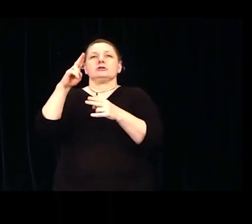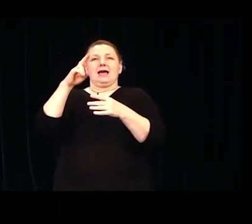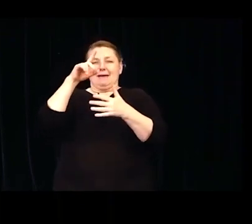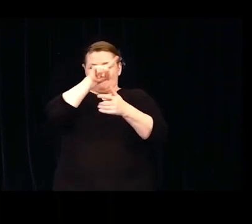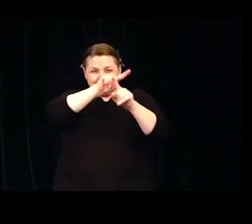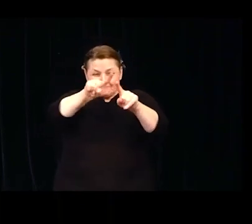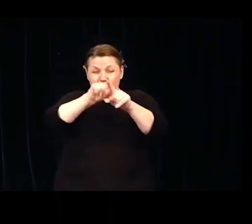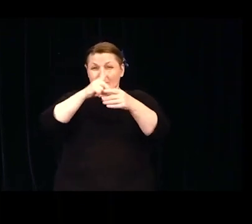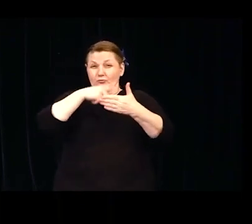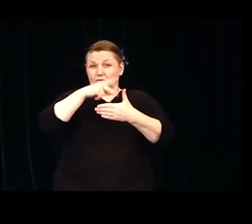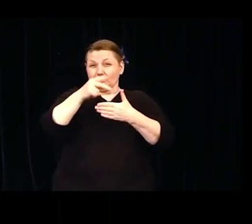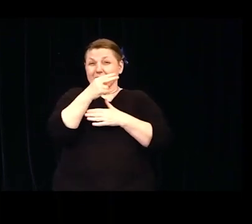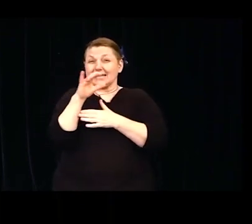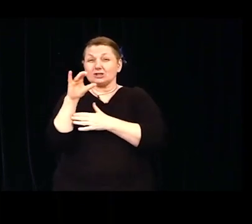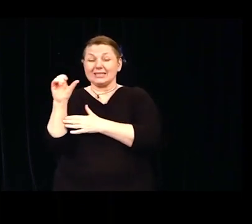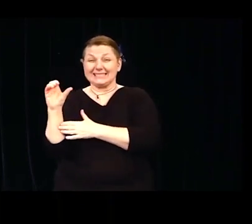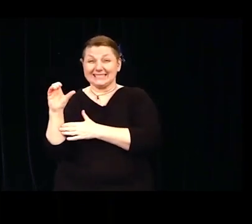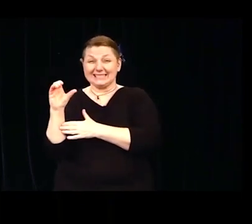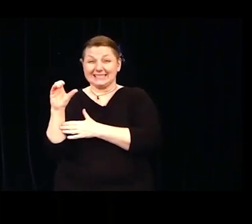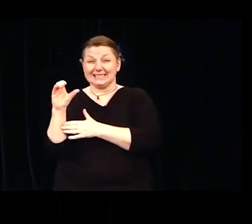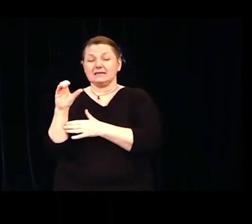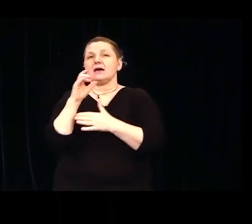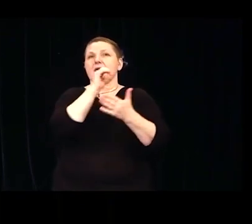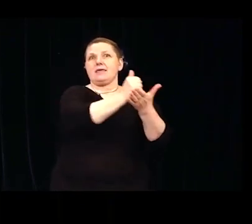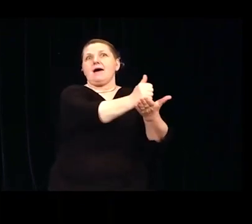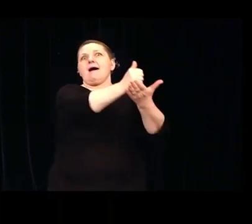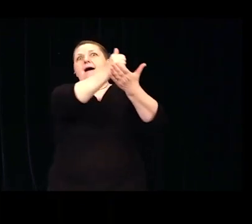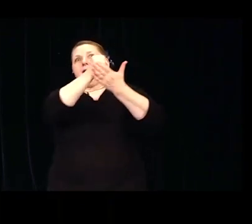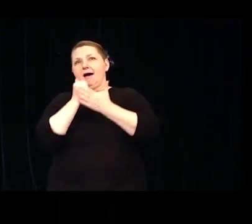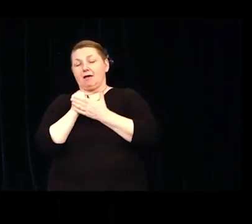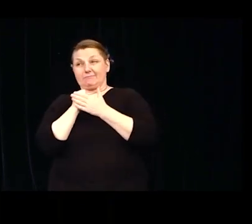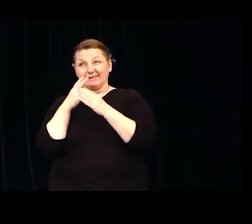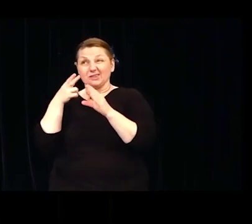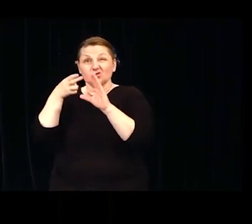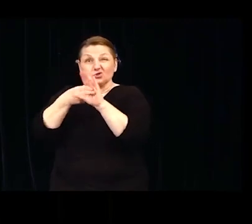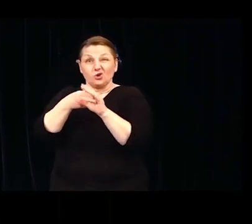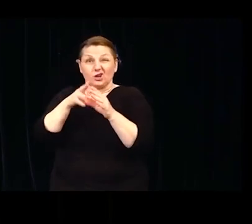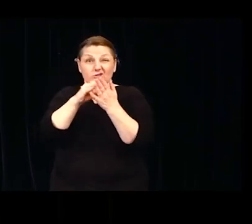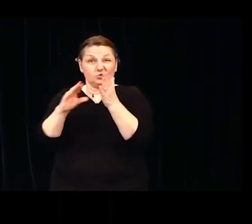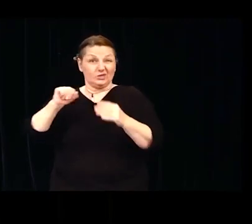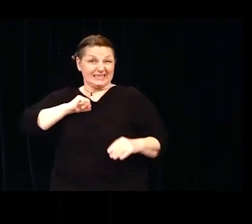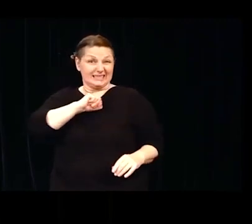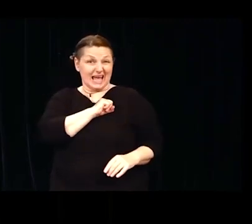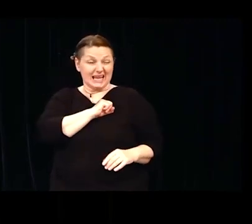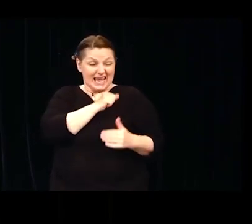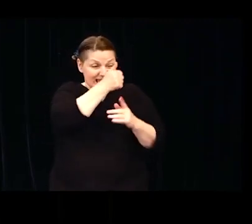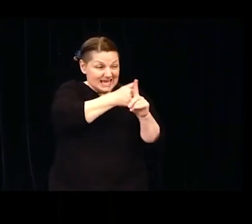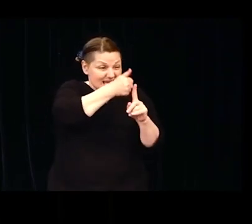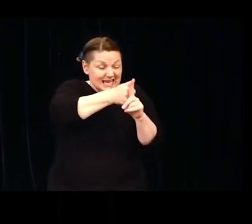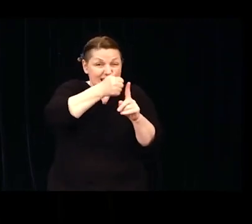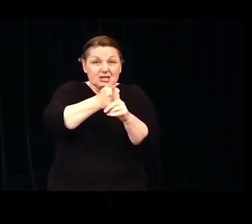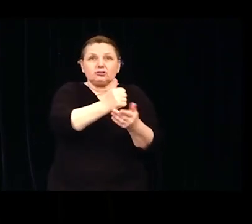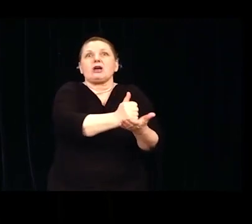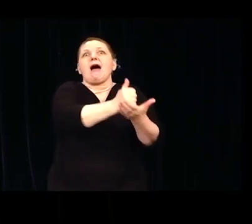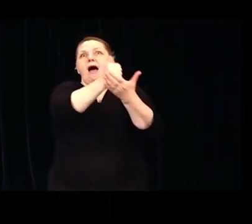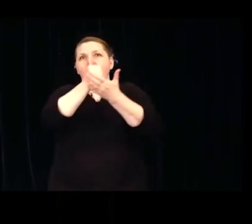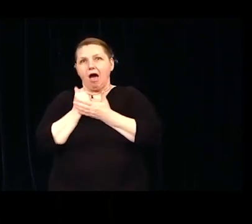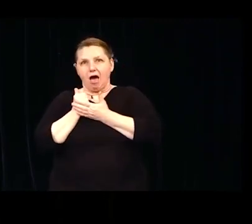Each of these programs has played a critical role in my academic success, and I would not be standing here today